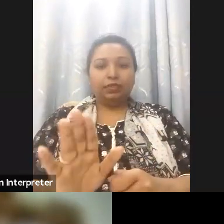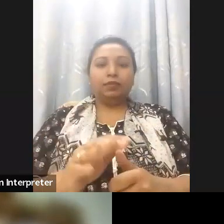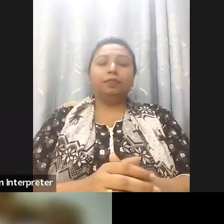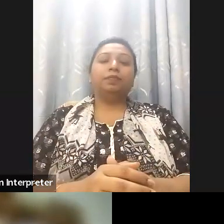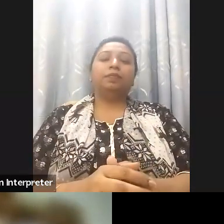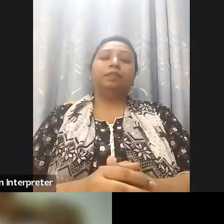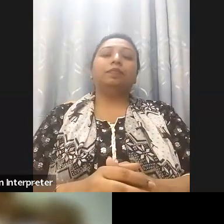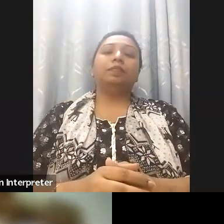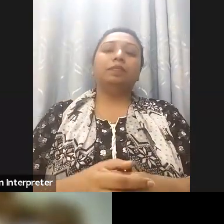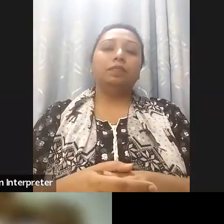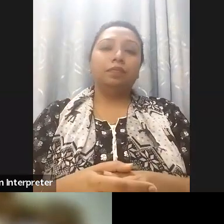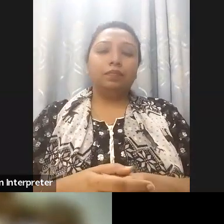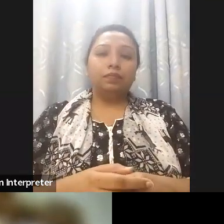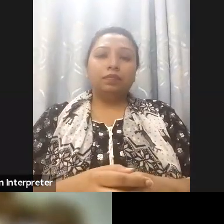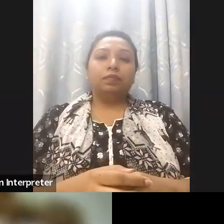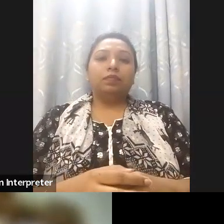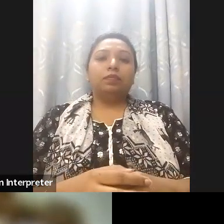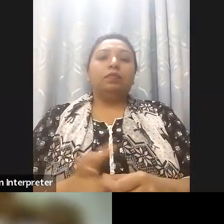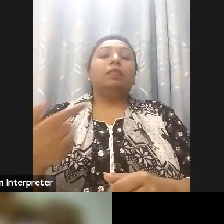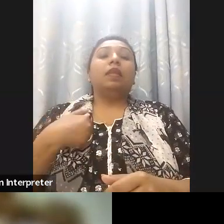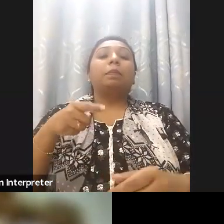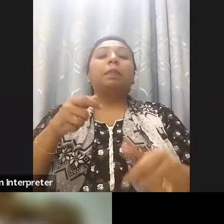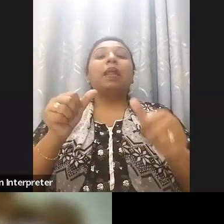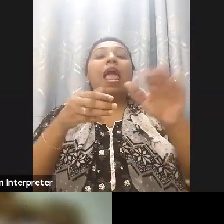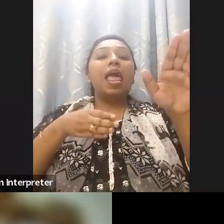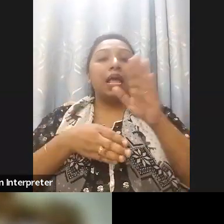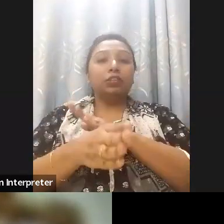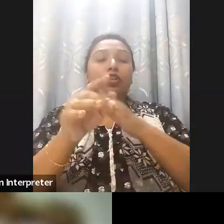for the accessible procurement you know if we as we don't have any accessibility procurement